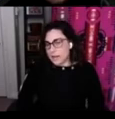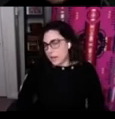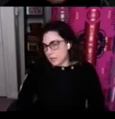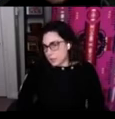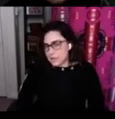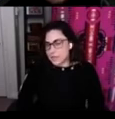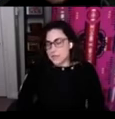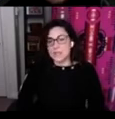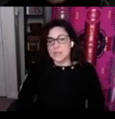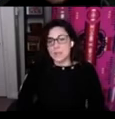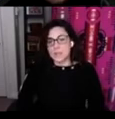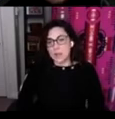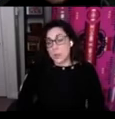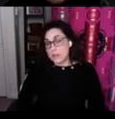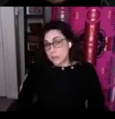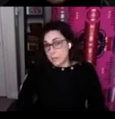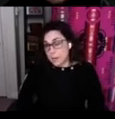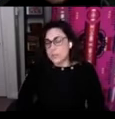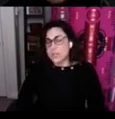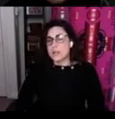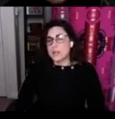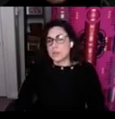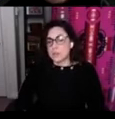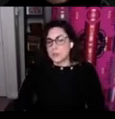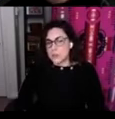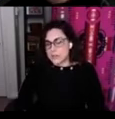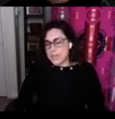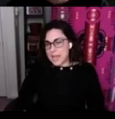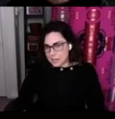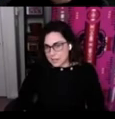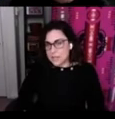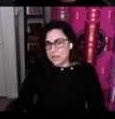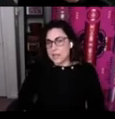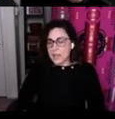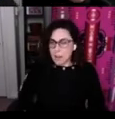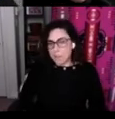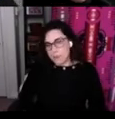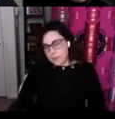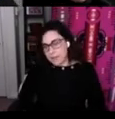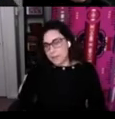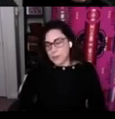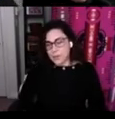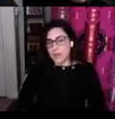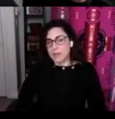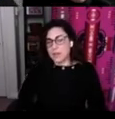other places it's something that we learned about through Leanne Hinton and came up from California